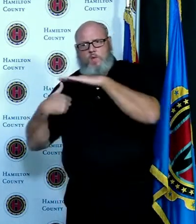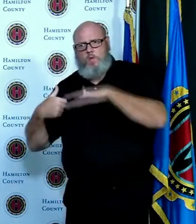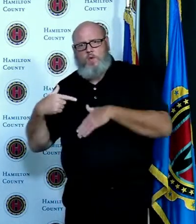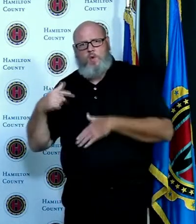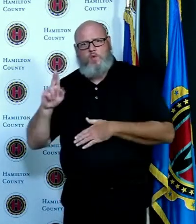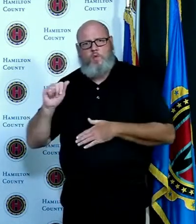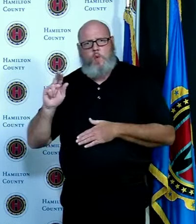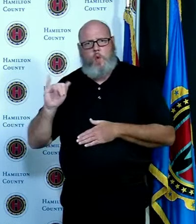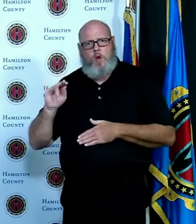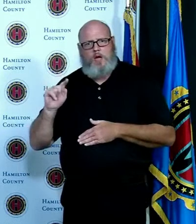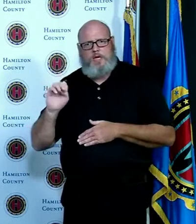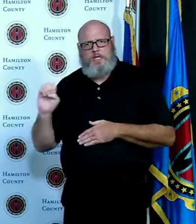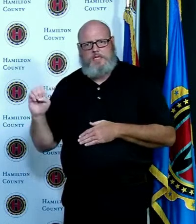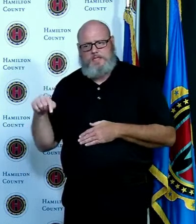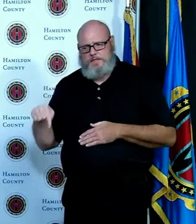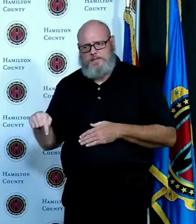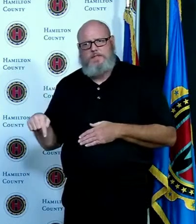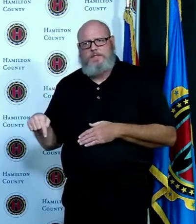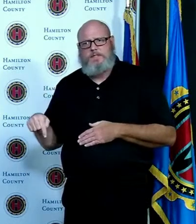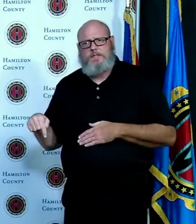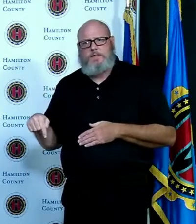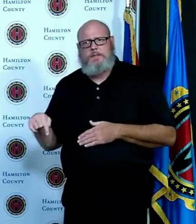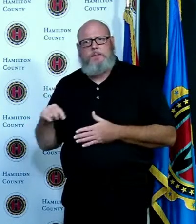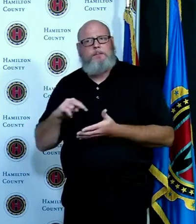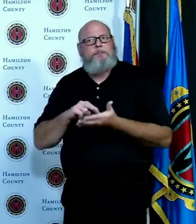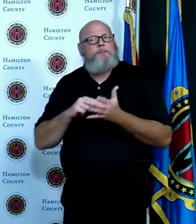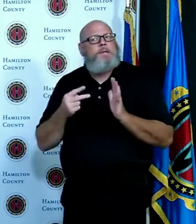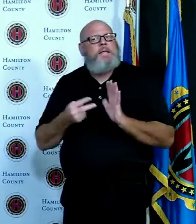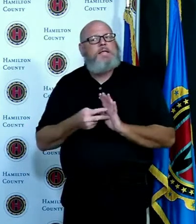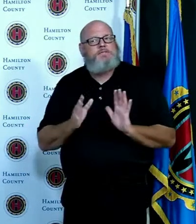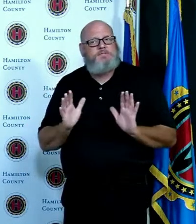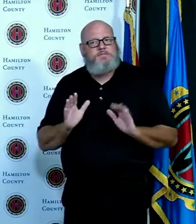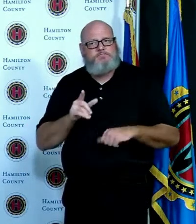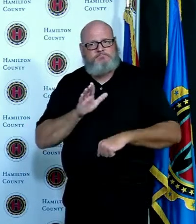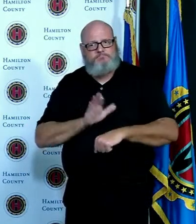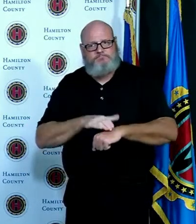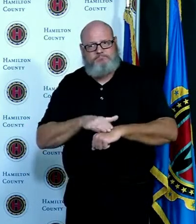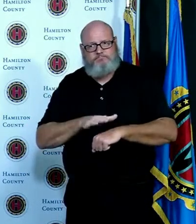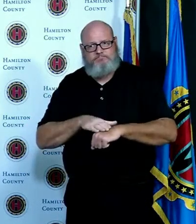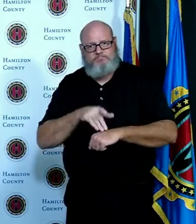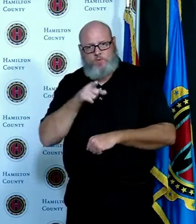that quarantine letter just means you were close to someone that tested positive on the next or